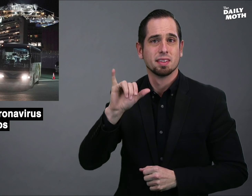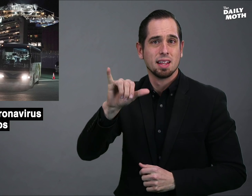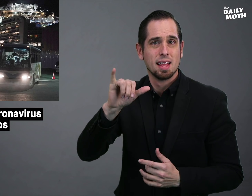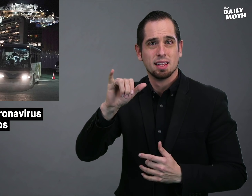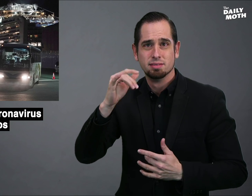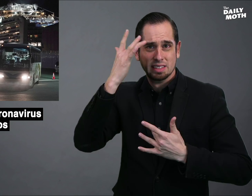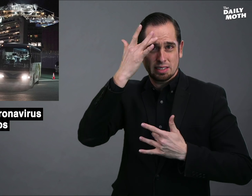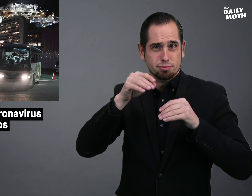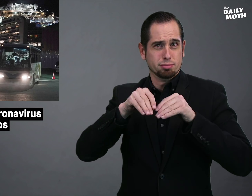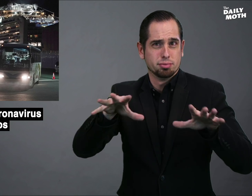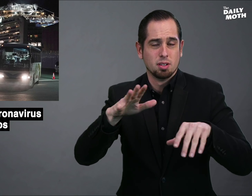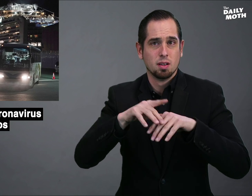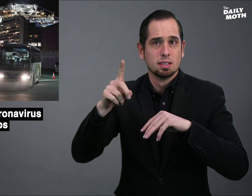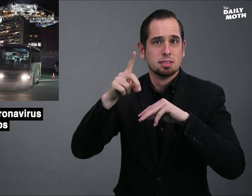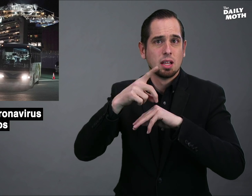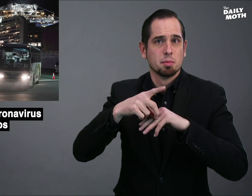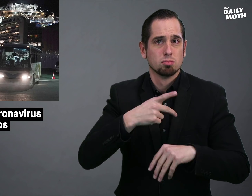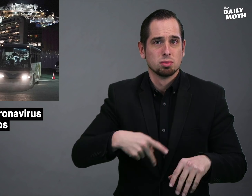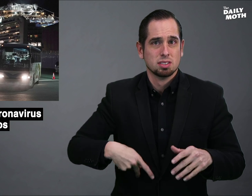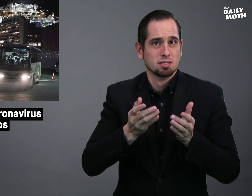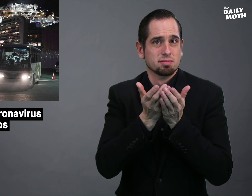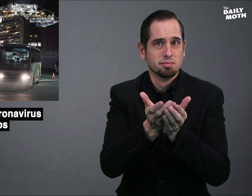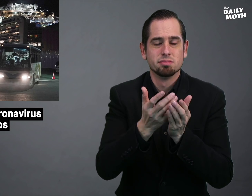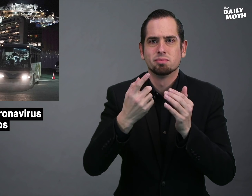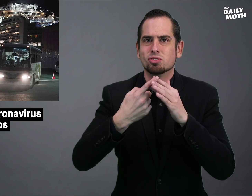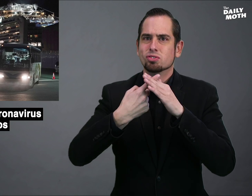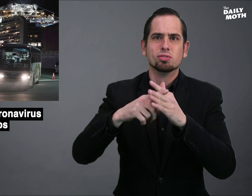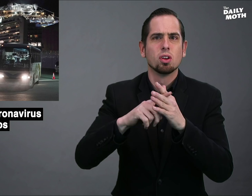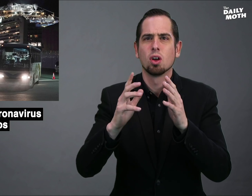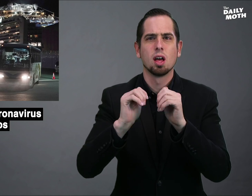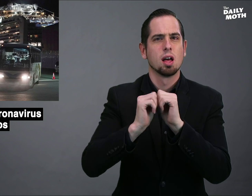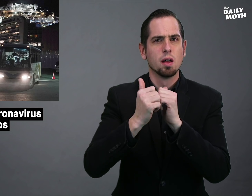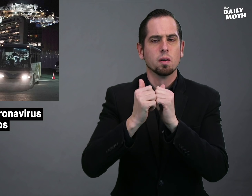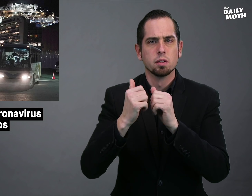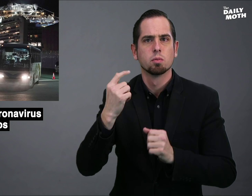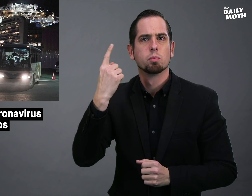The outbreak on the Diamond Princess started when